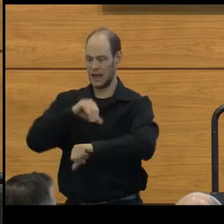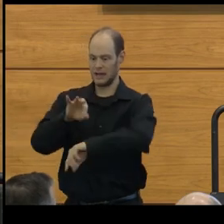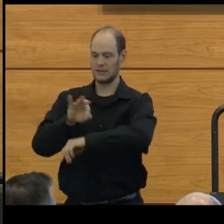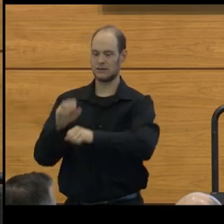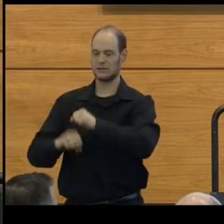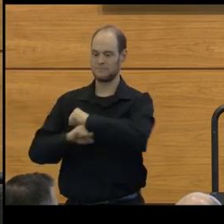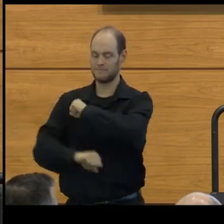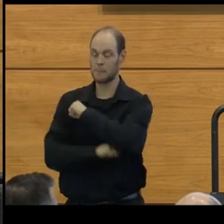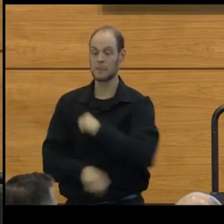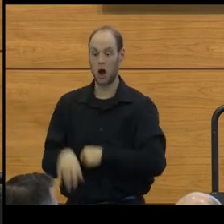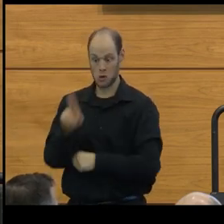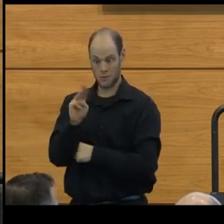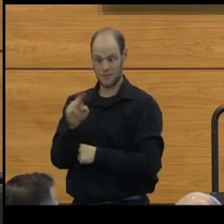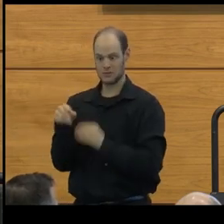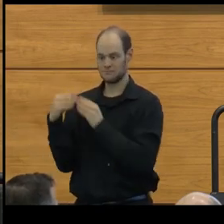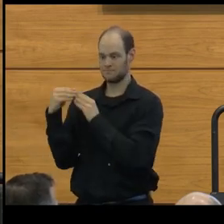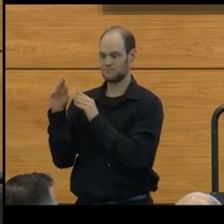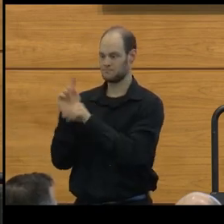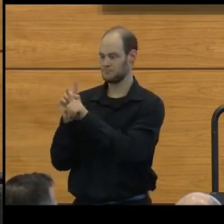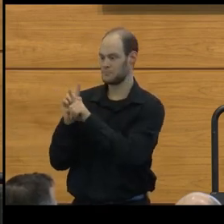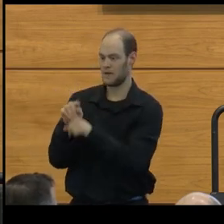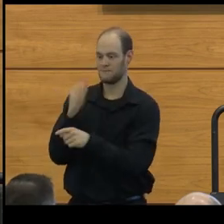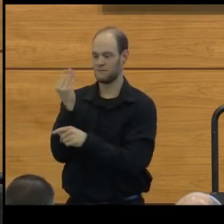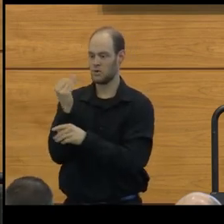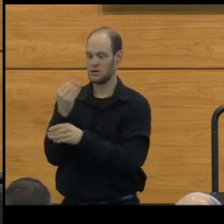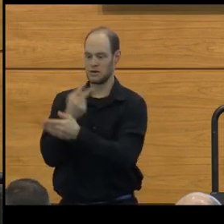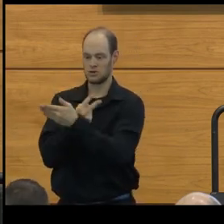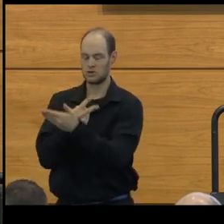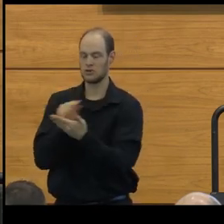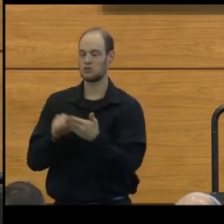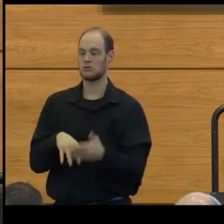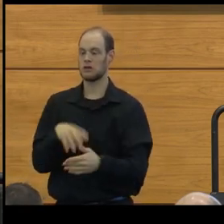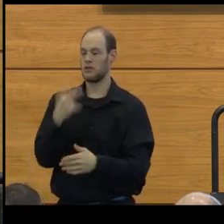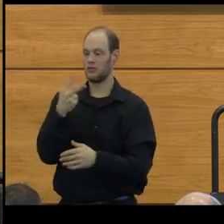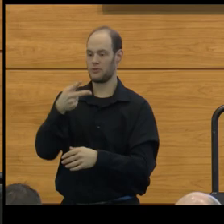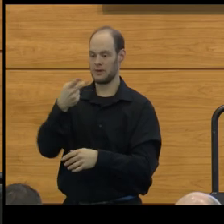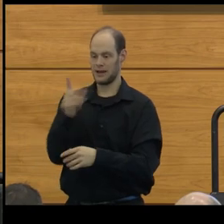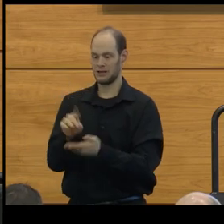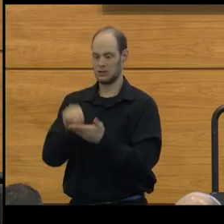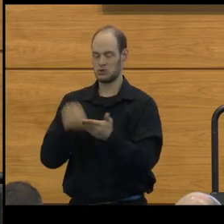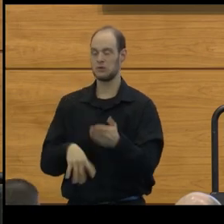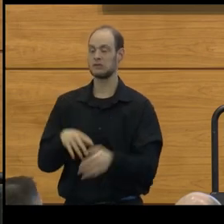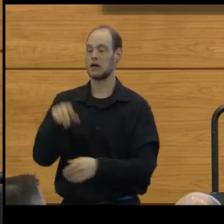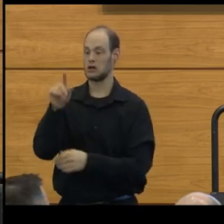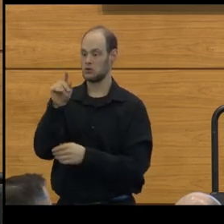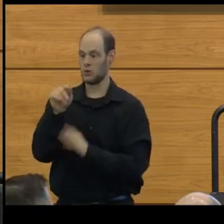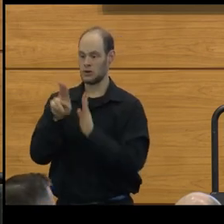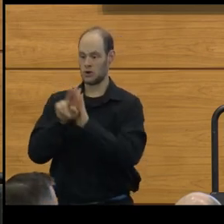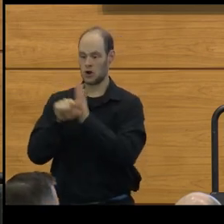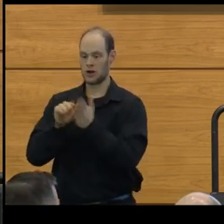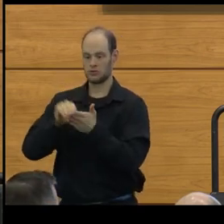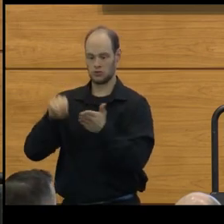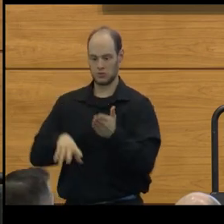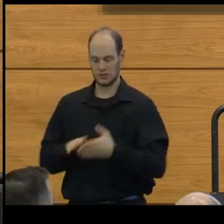At U of M, she's mentored 14 graduate students, three postdoctoral scholars, and 20 undergraduates